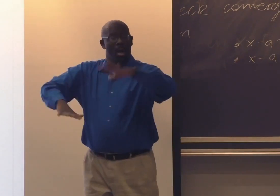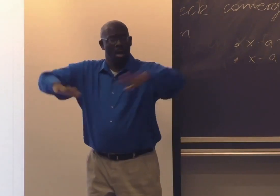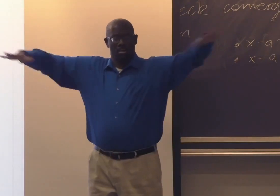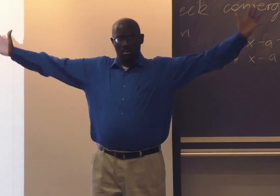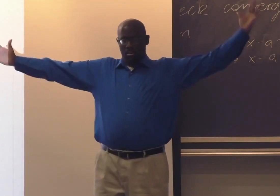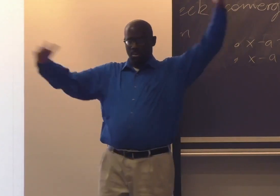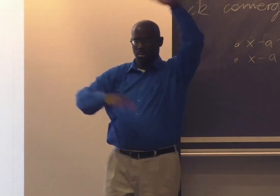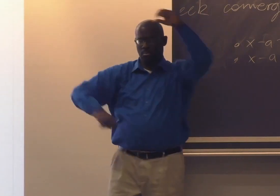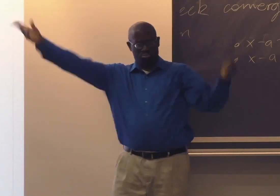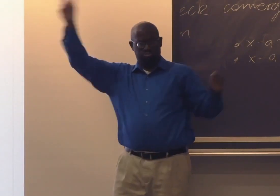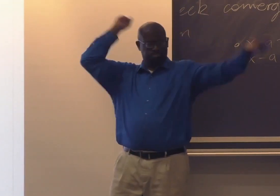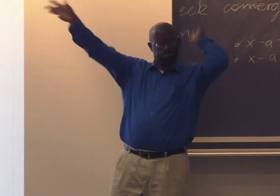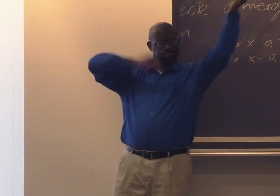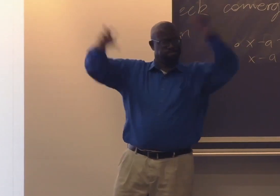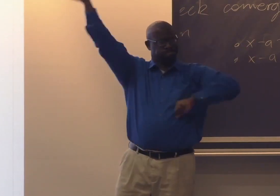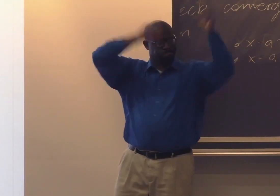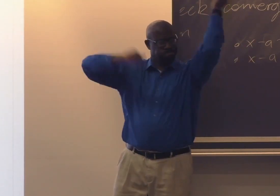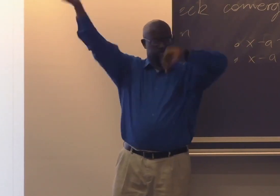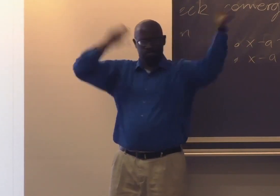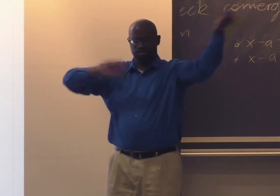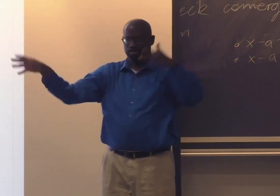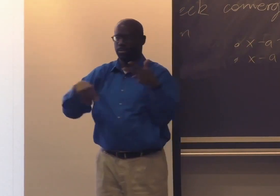The third feature was the signing space was much larger.